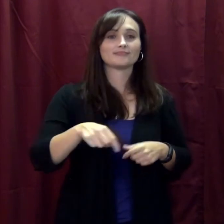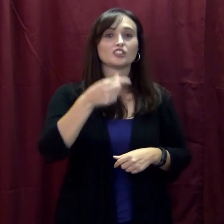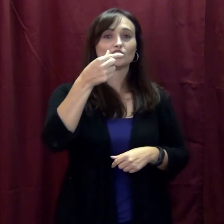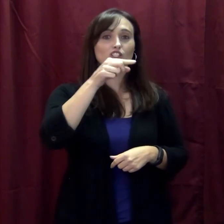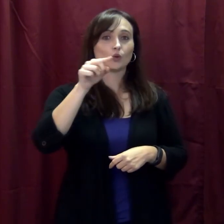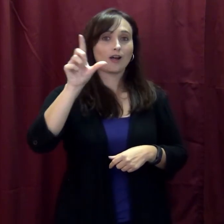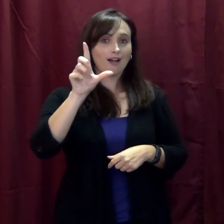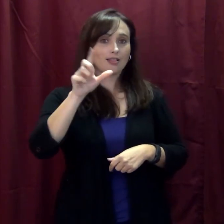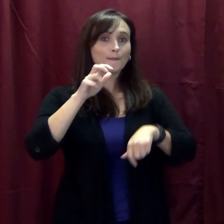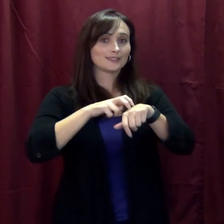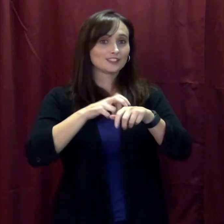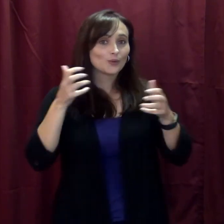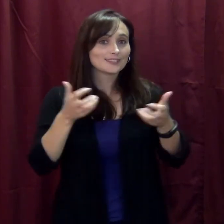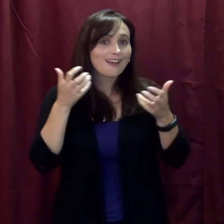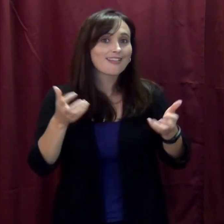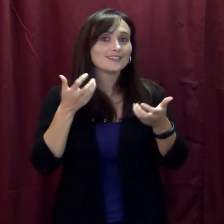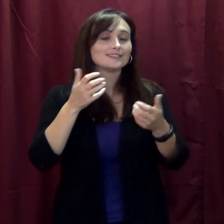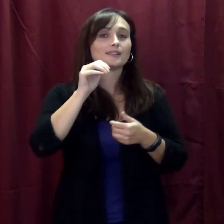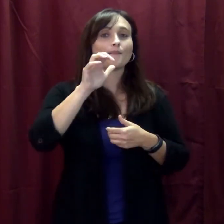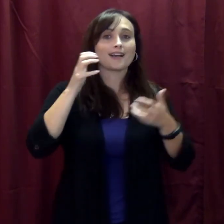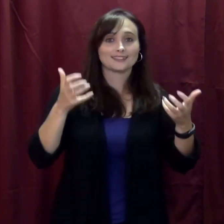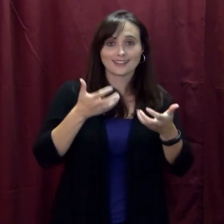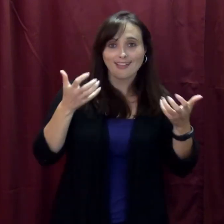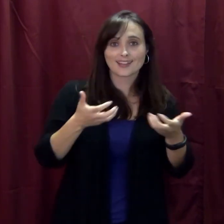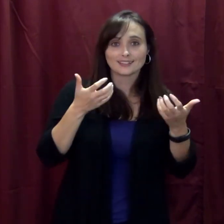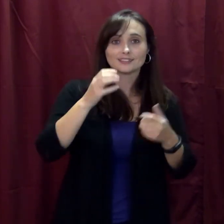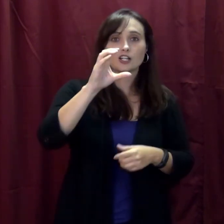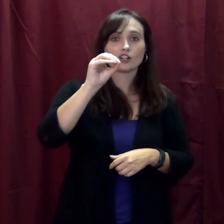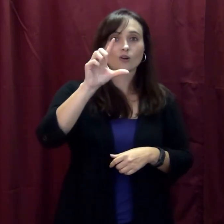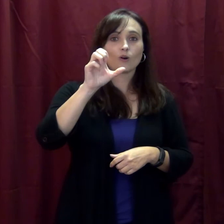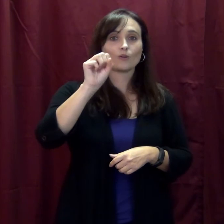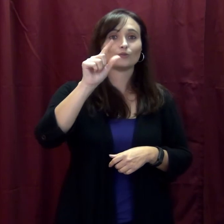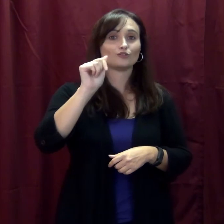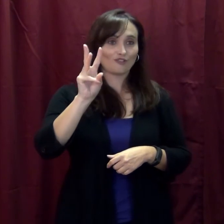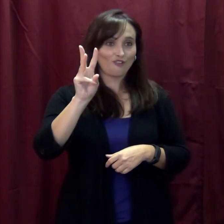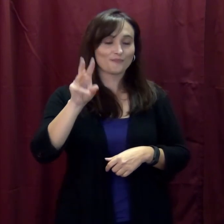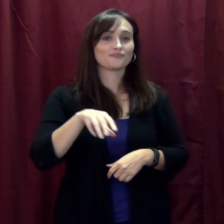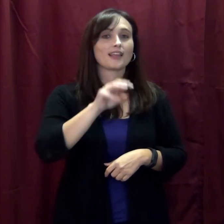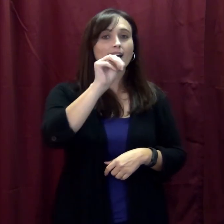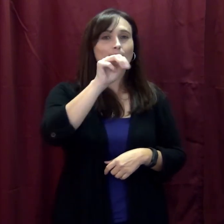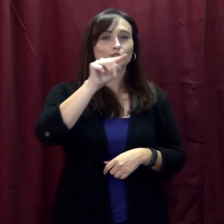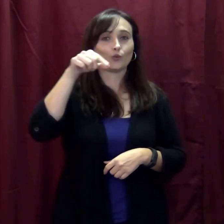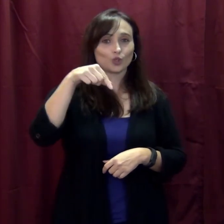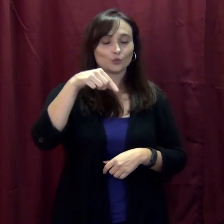G - L: potato salad, macaroni salad, coleslaw M - Q: